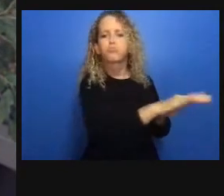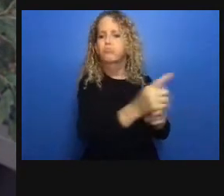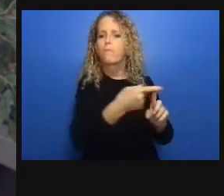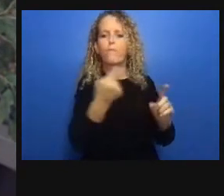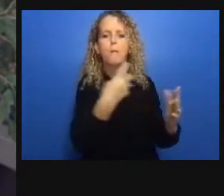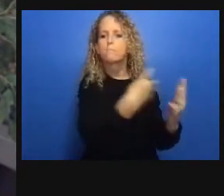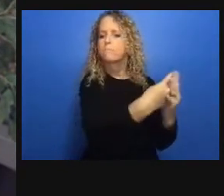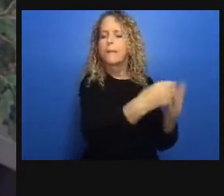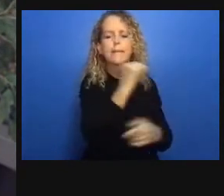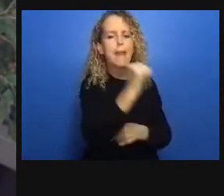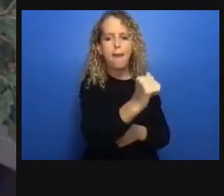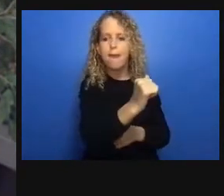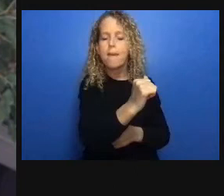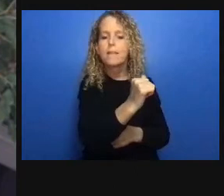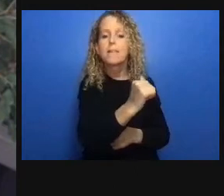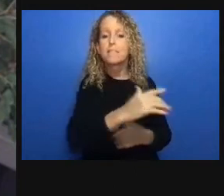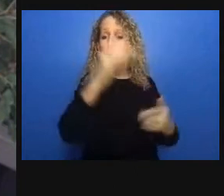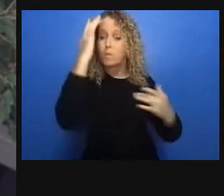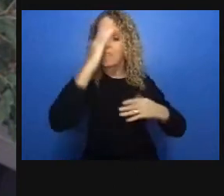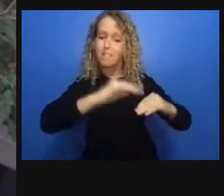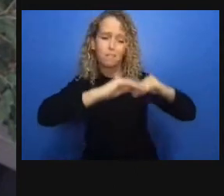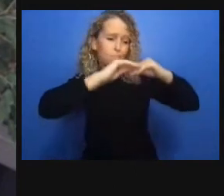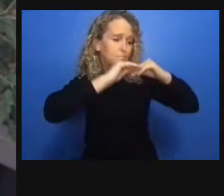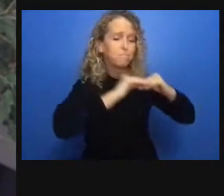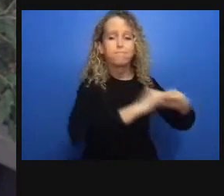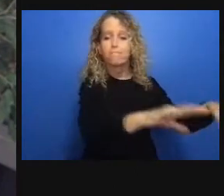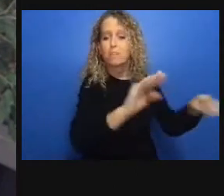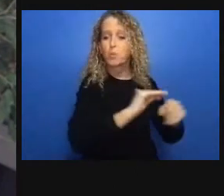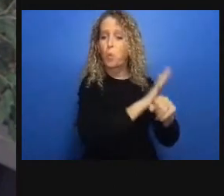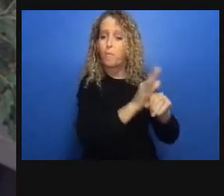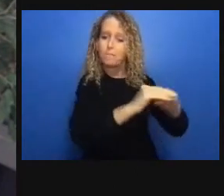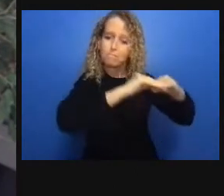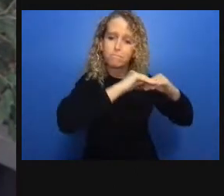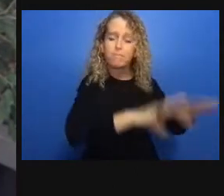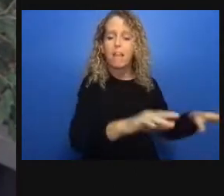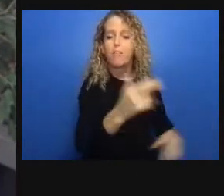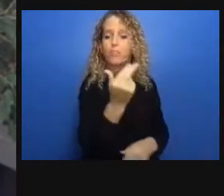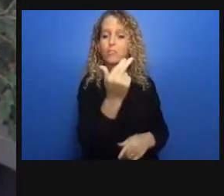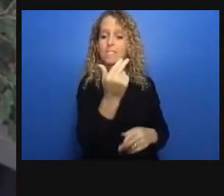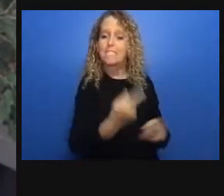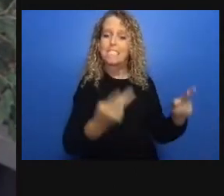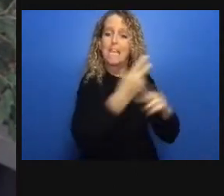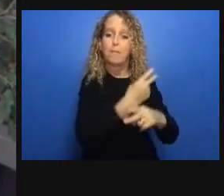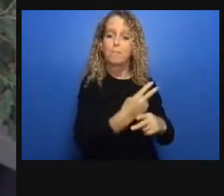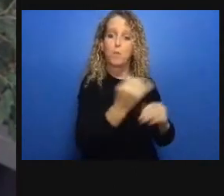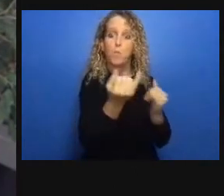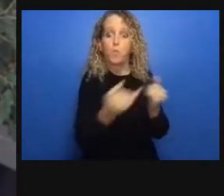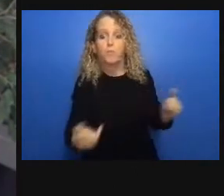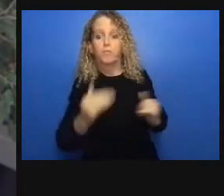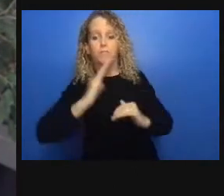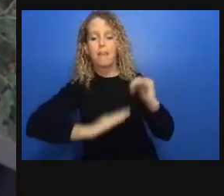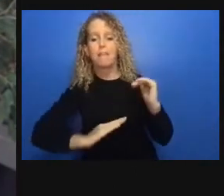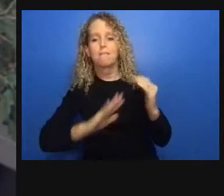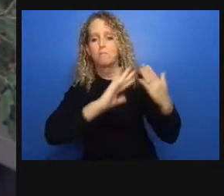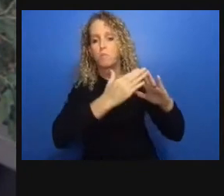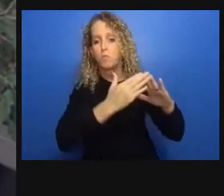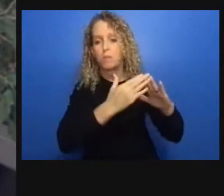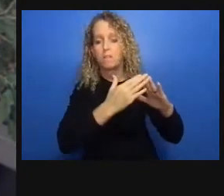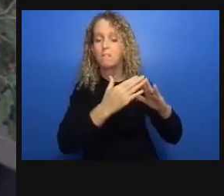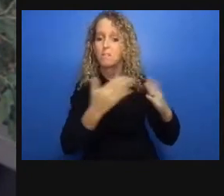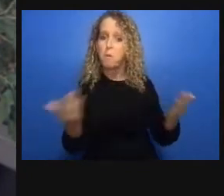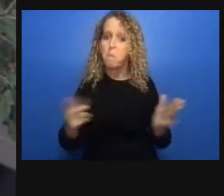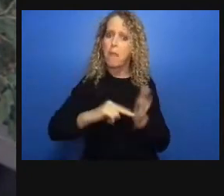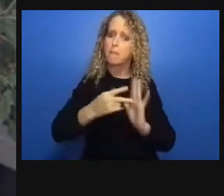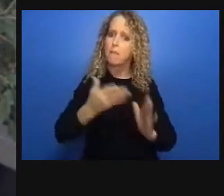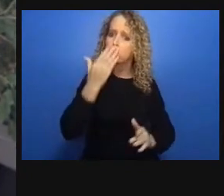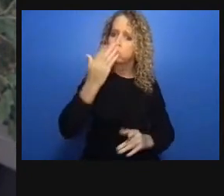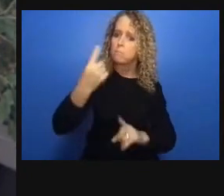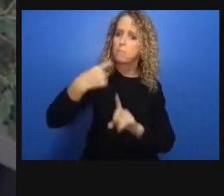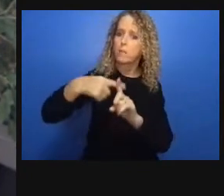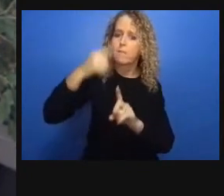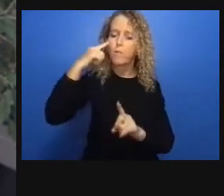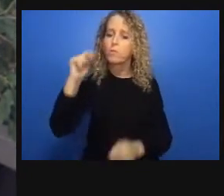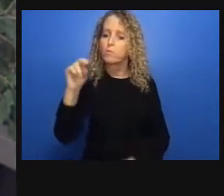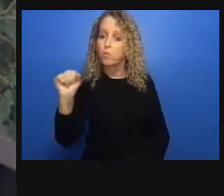furthermore the ban ran out early in the summer another example of hope that got dashed